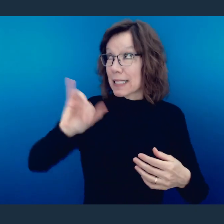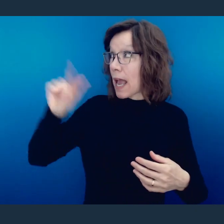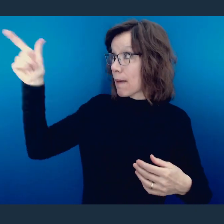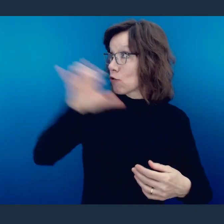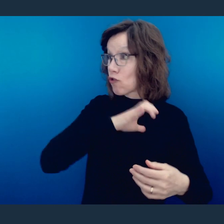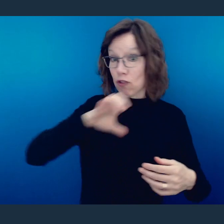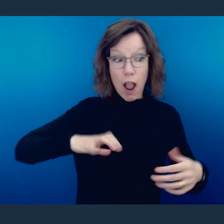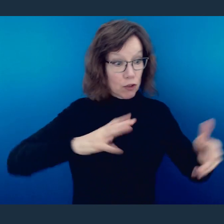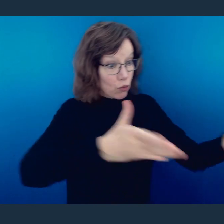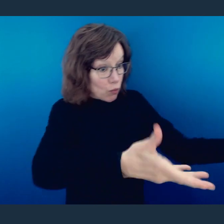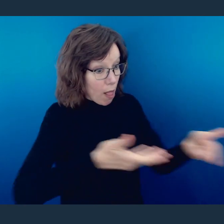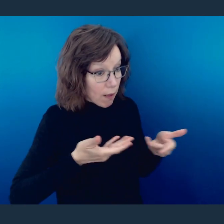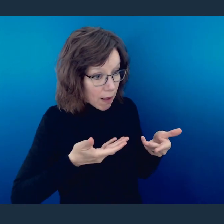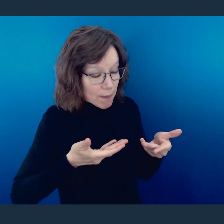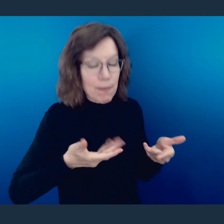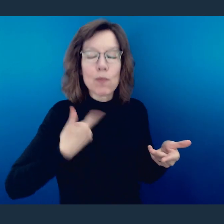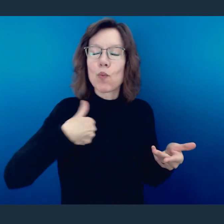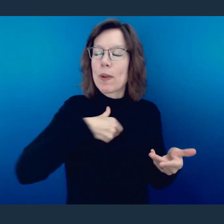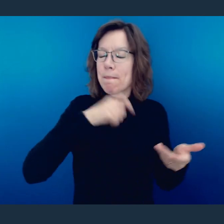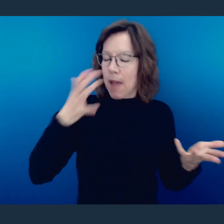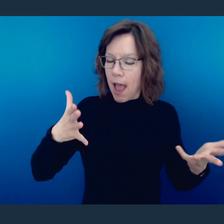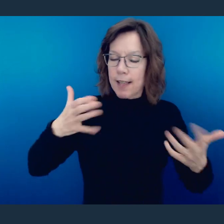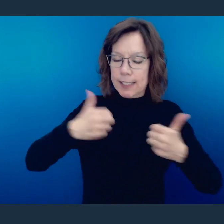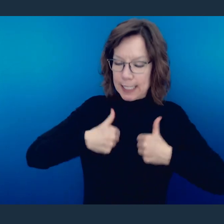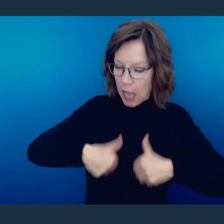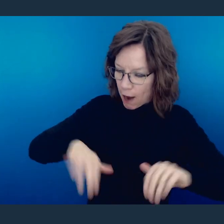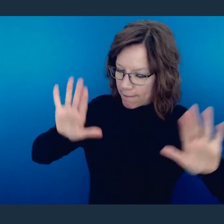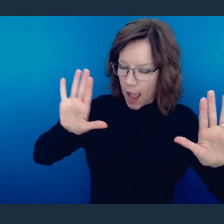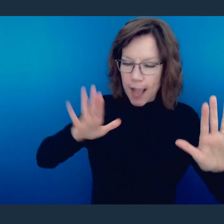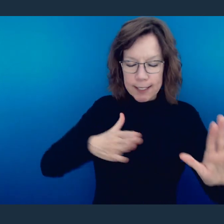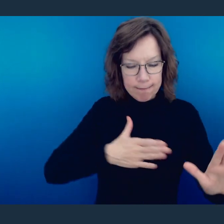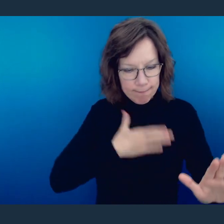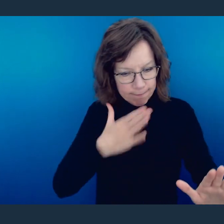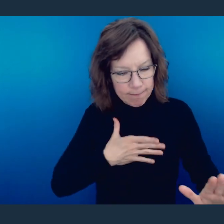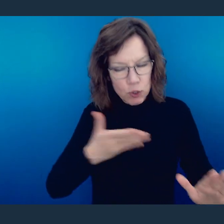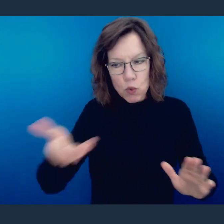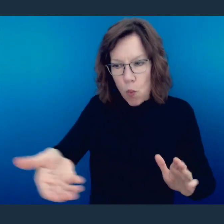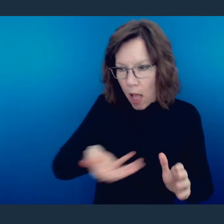Christ welcomed you. Welcome one another, willing to sacrifice themselves for you. For